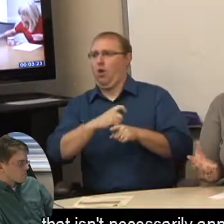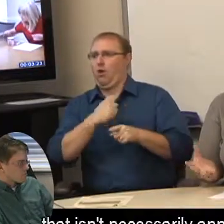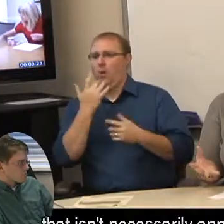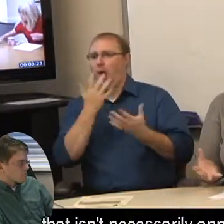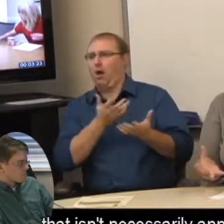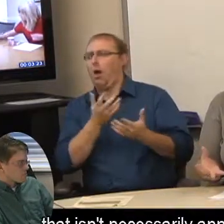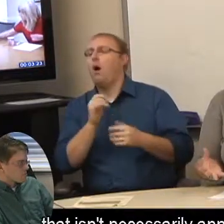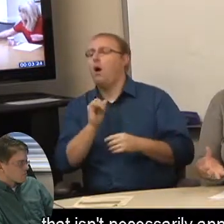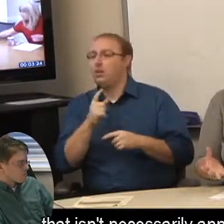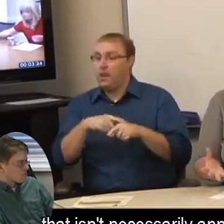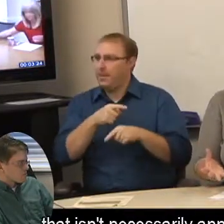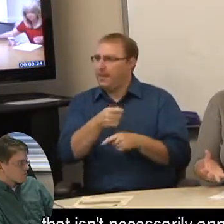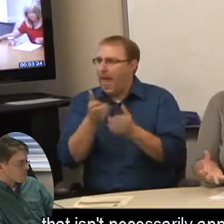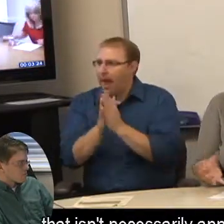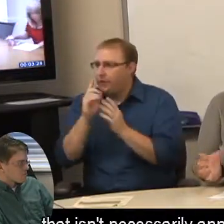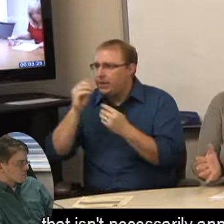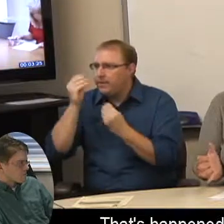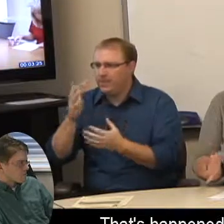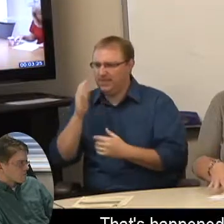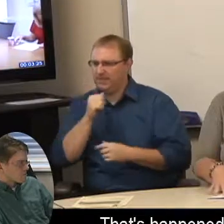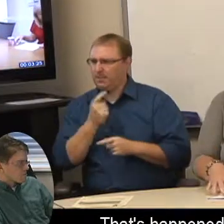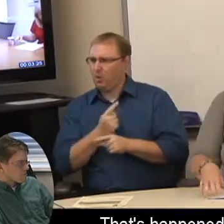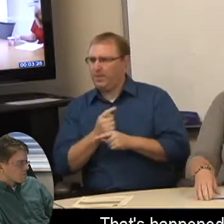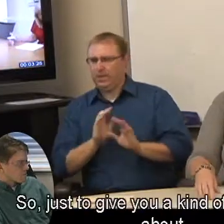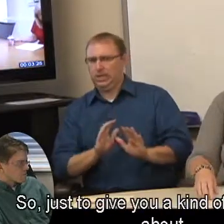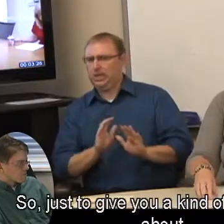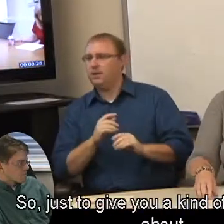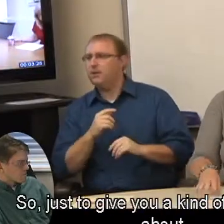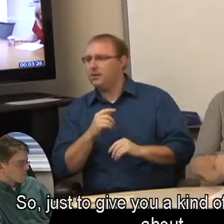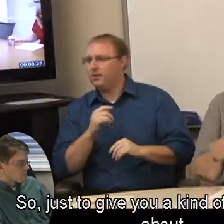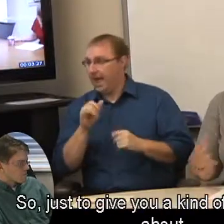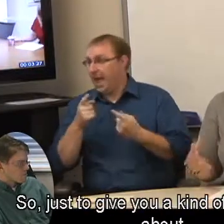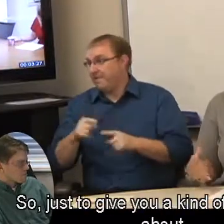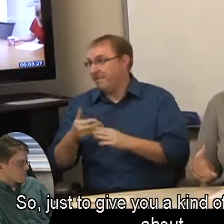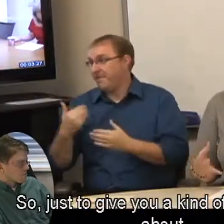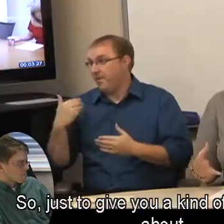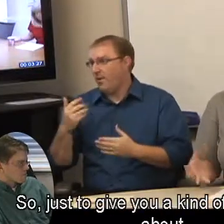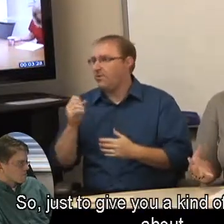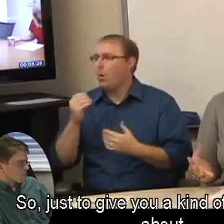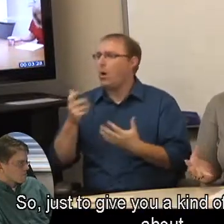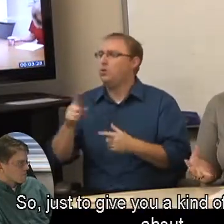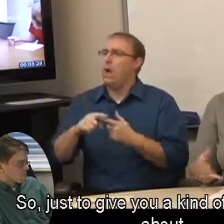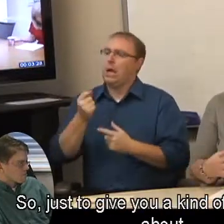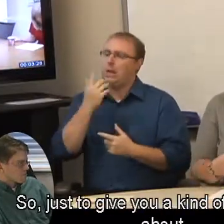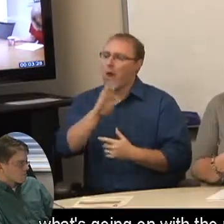that isn't necessarily appropriate. That's happened. So, just to give you a kind of awareness about